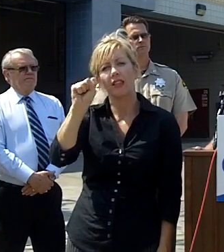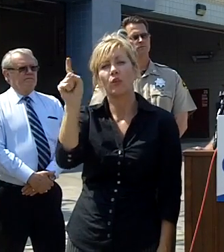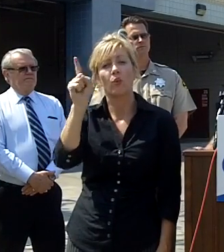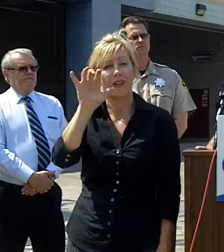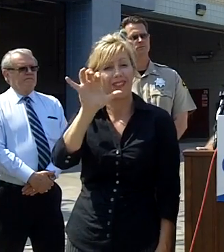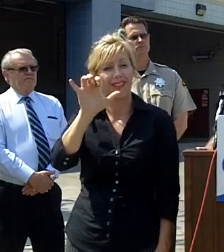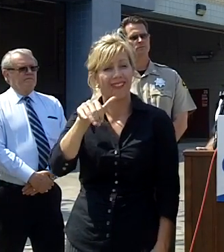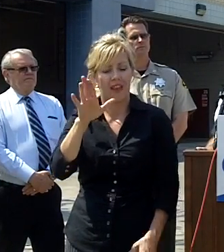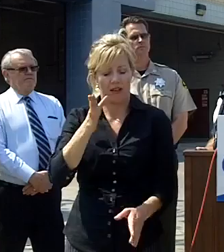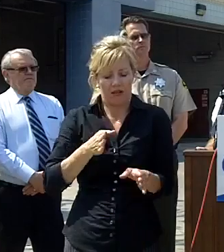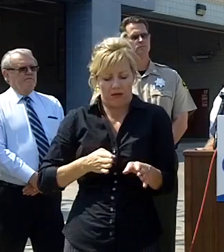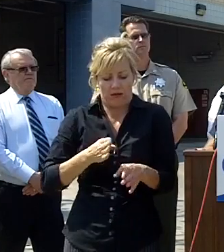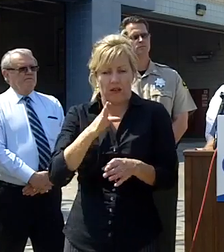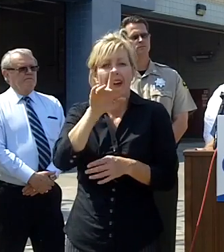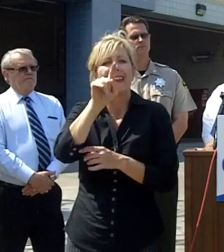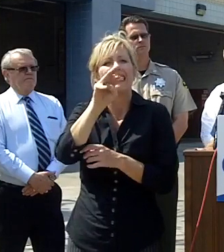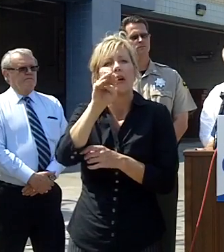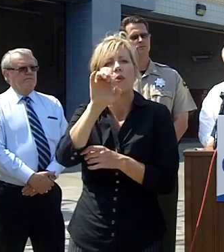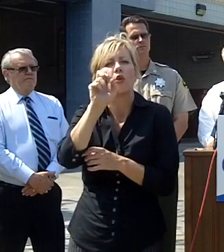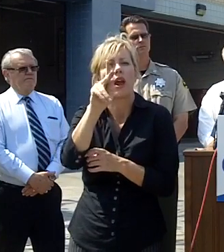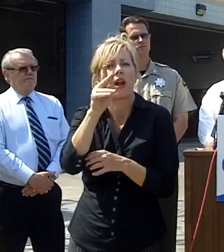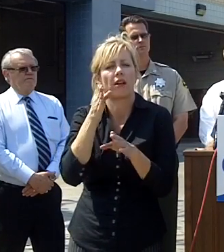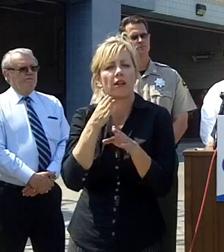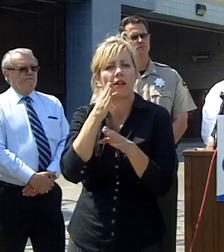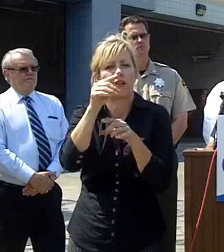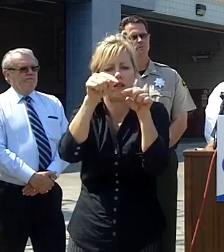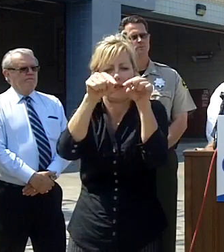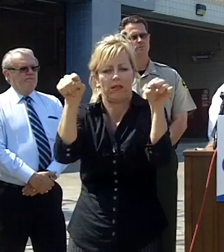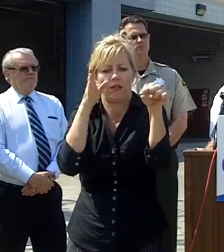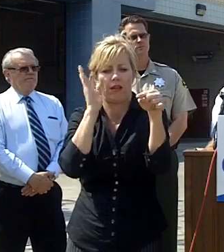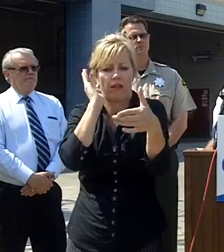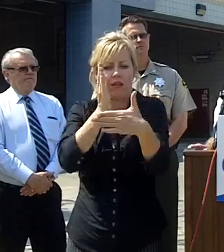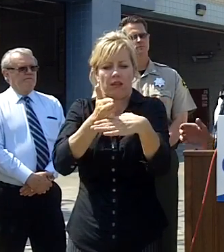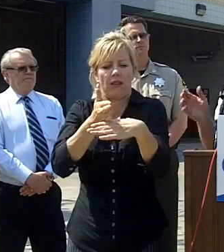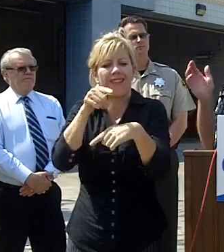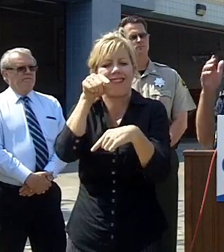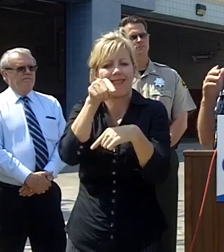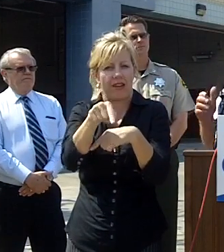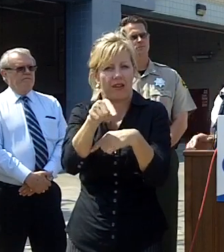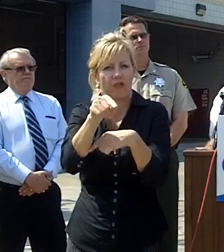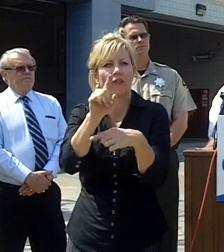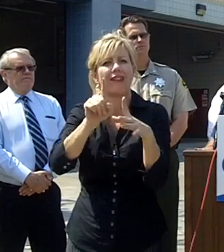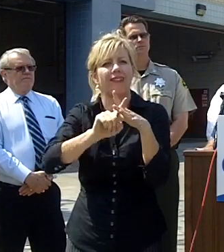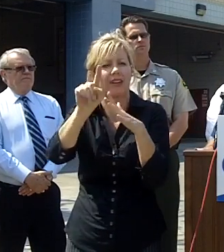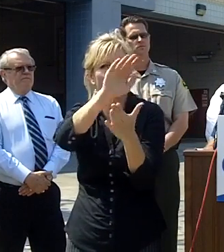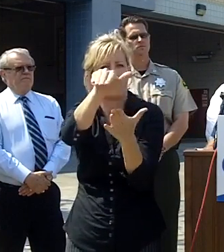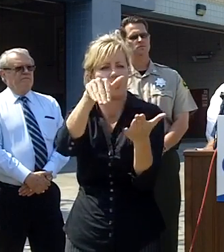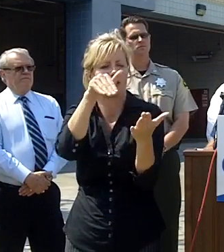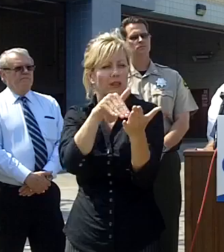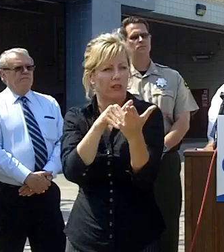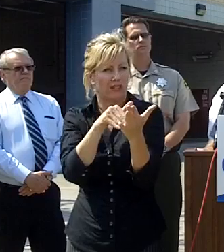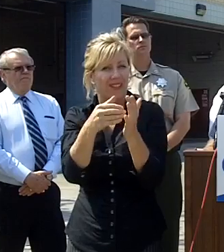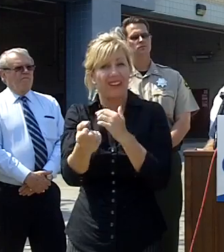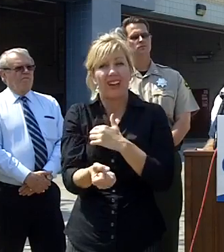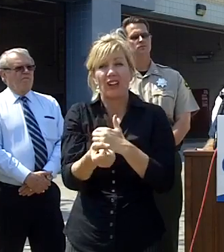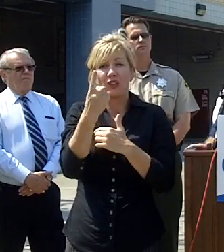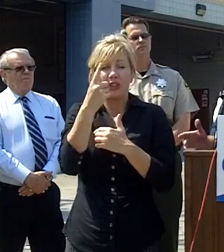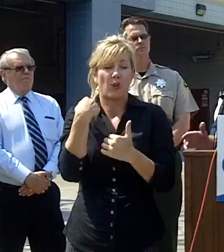is under investigation it's hot it's at the back end of the fire as I'm looking there's